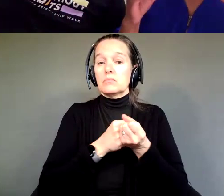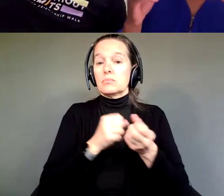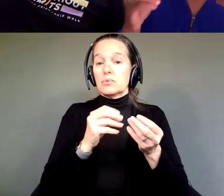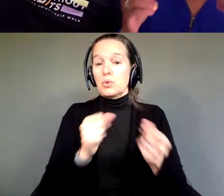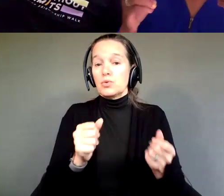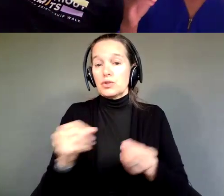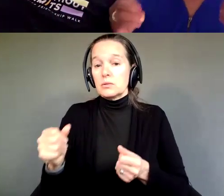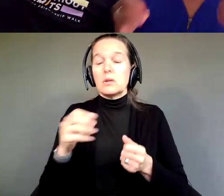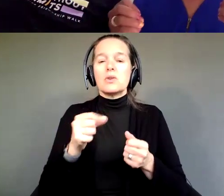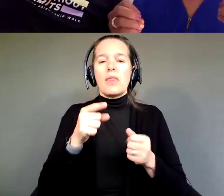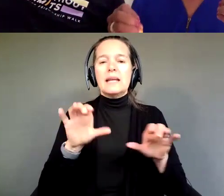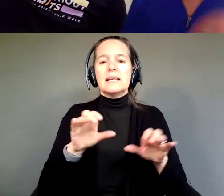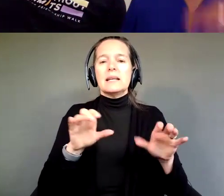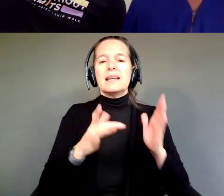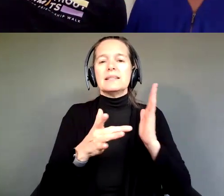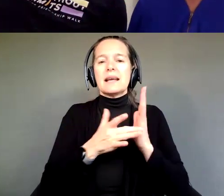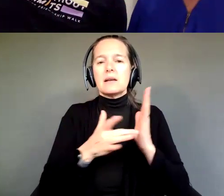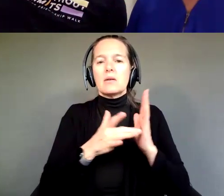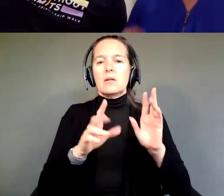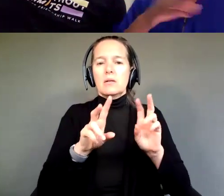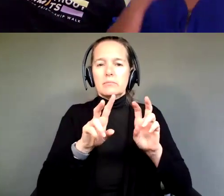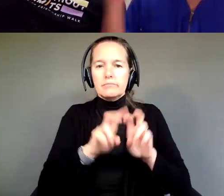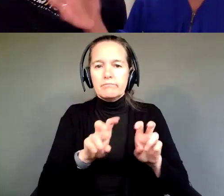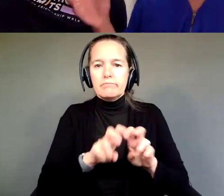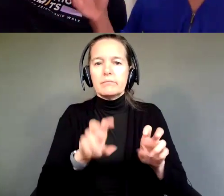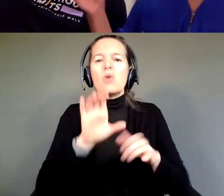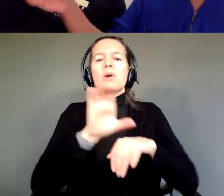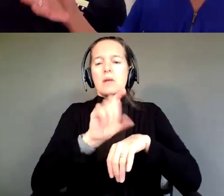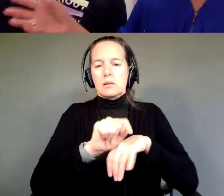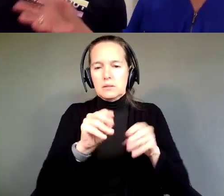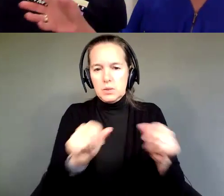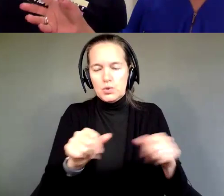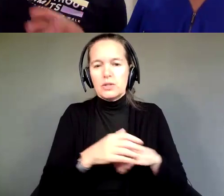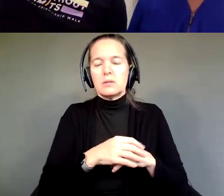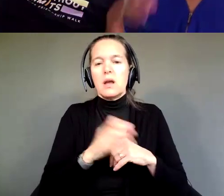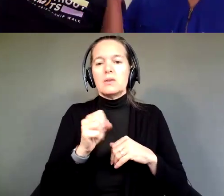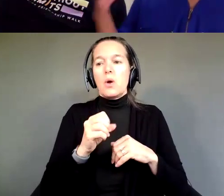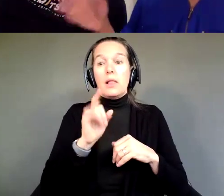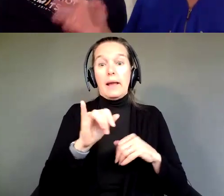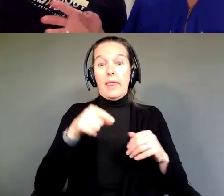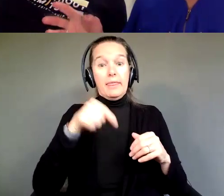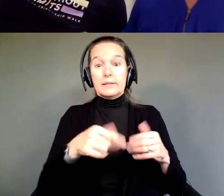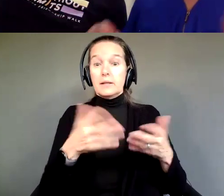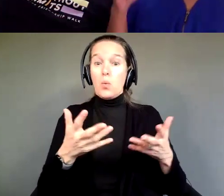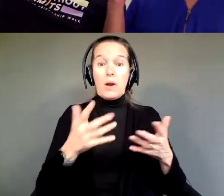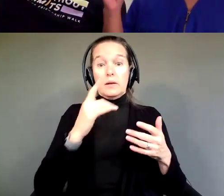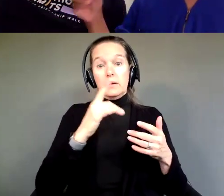task analysis together for Shawn: This is what you do when you walk through the door of the dessert food trip, this is how you wash your hands,